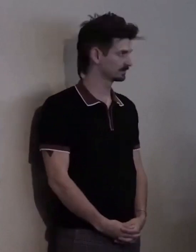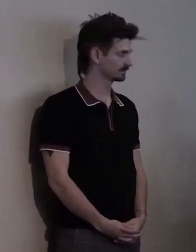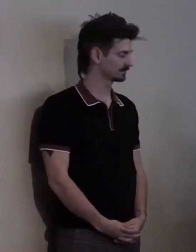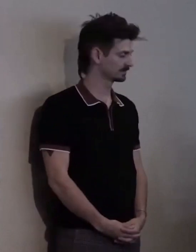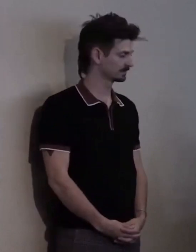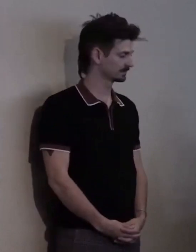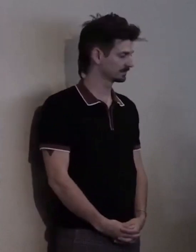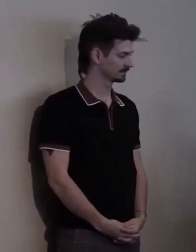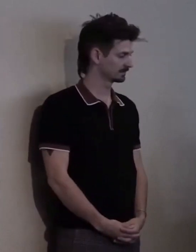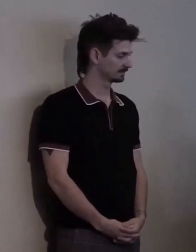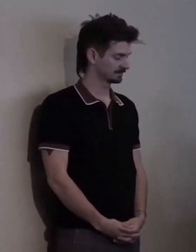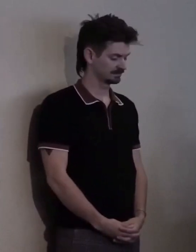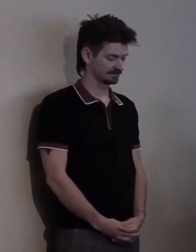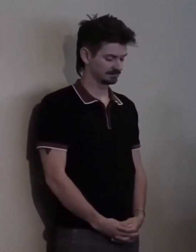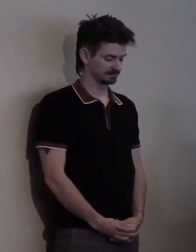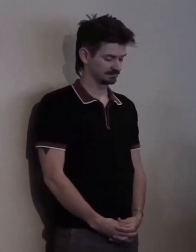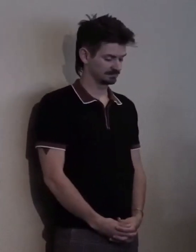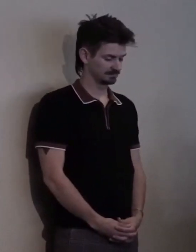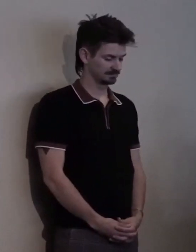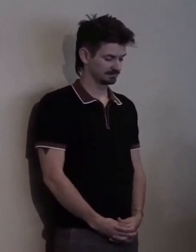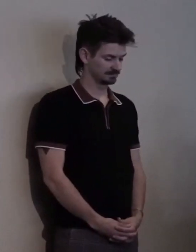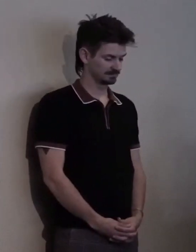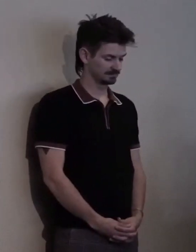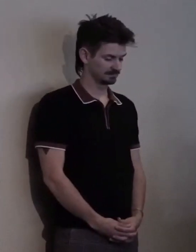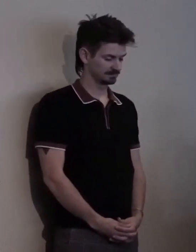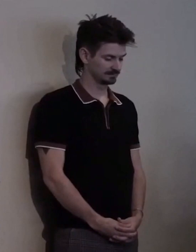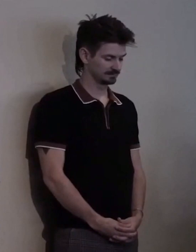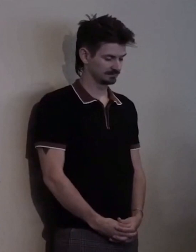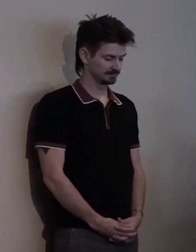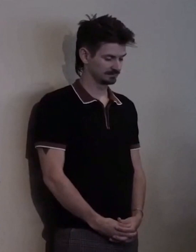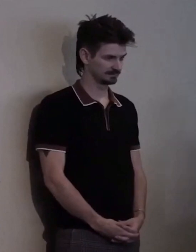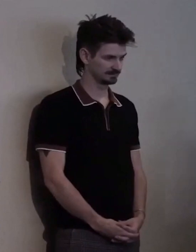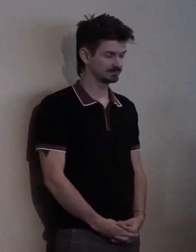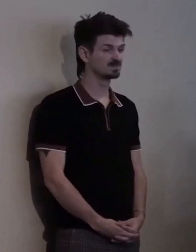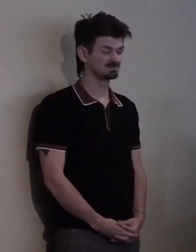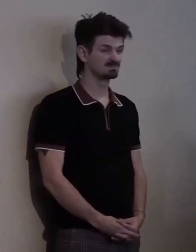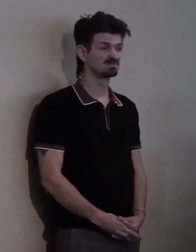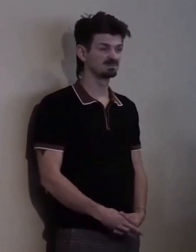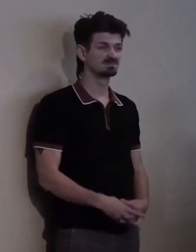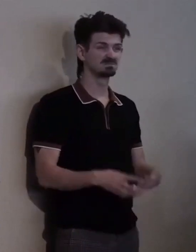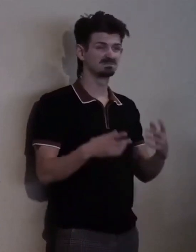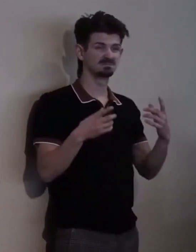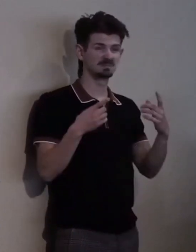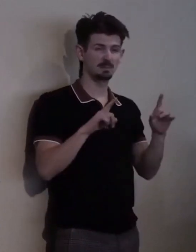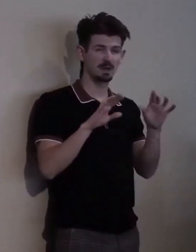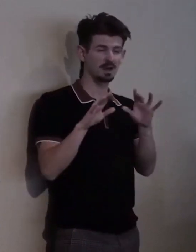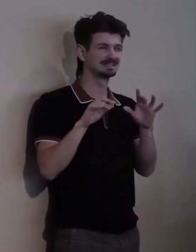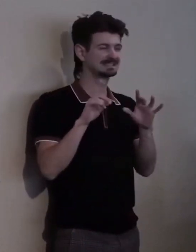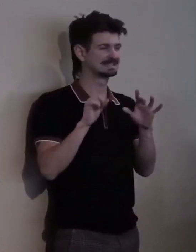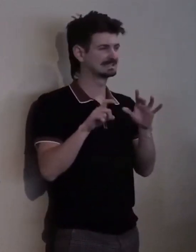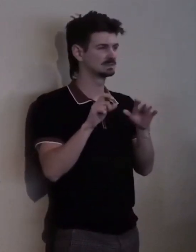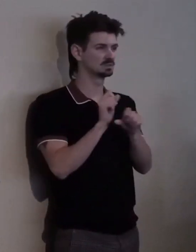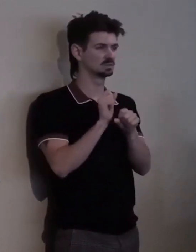When she needed to work part time, she was hired by a Latinx community.